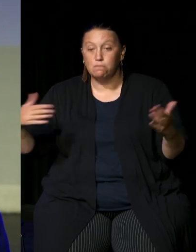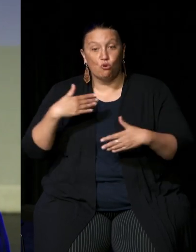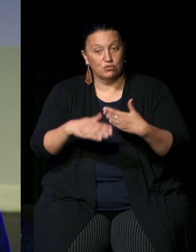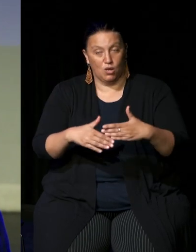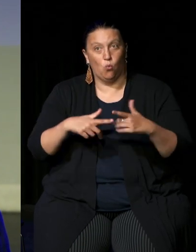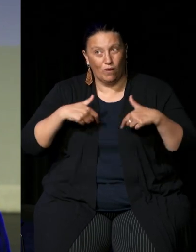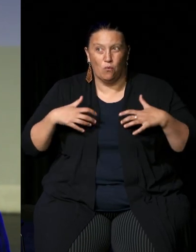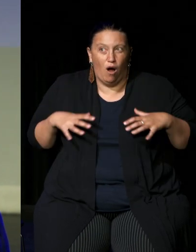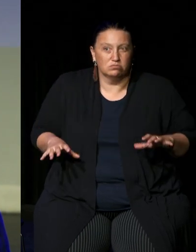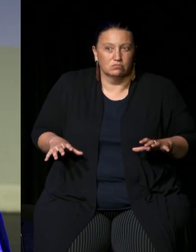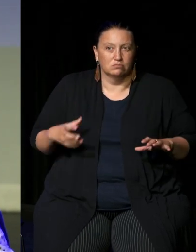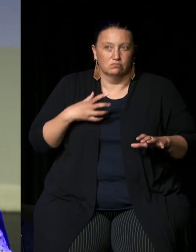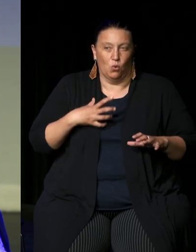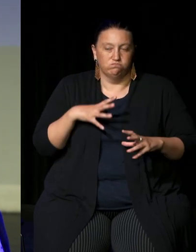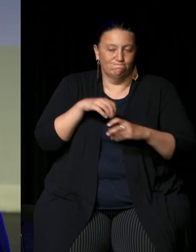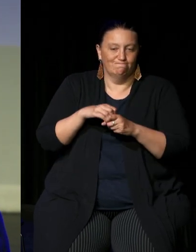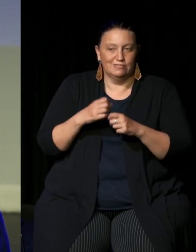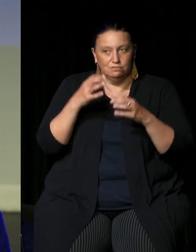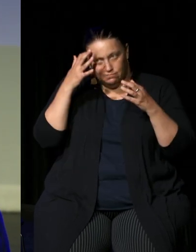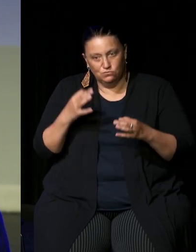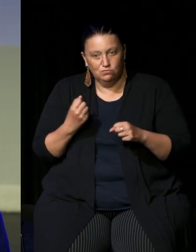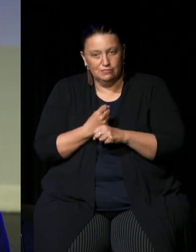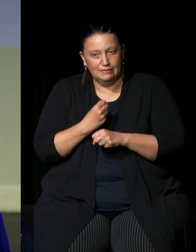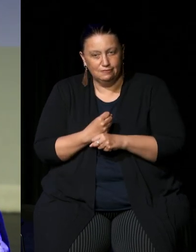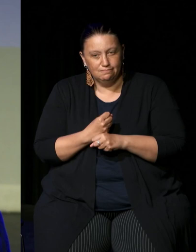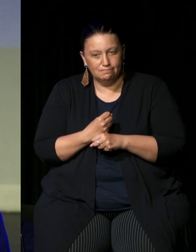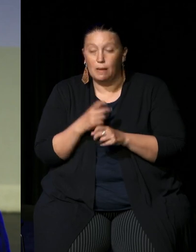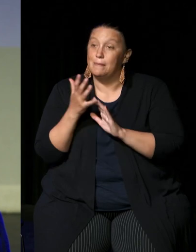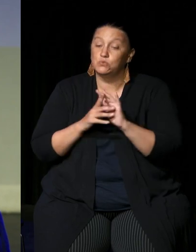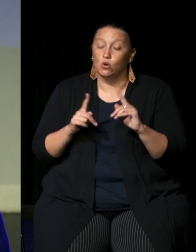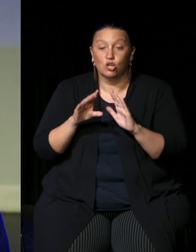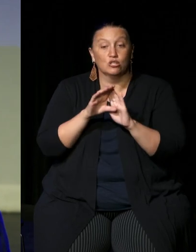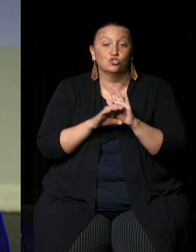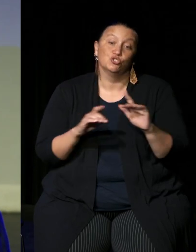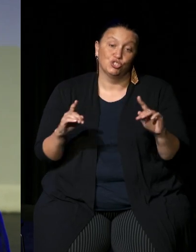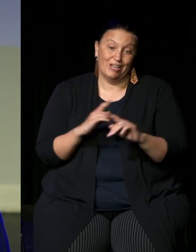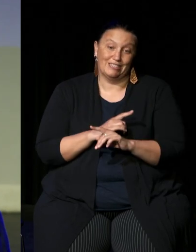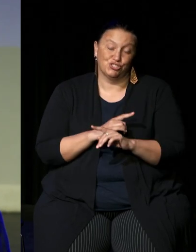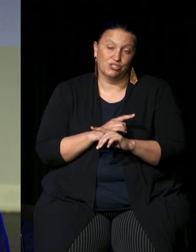decision making. it does involve a change in the Constitution this is the pocket version of The